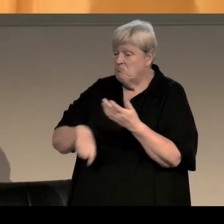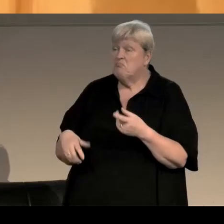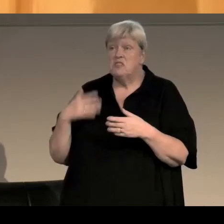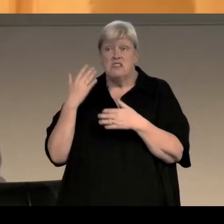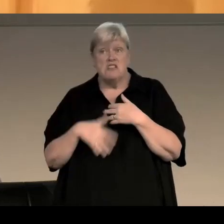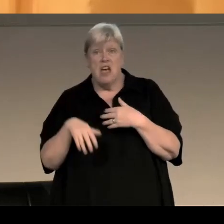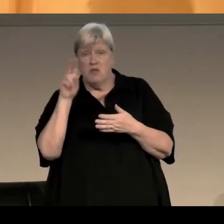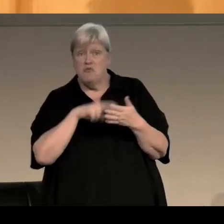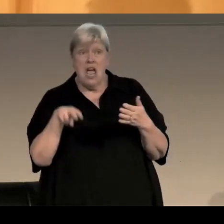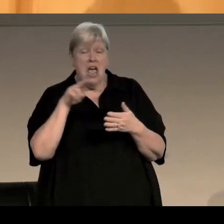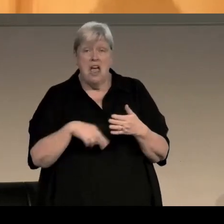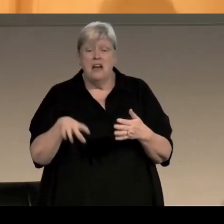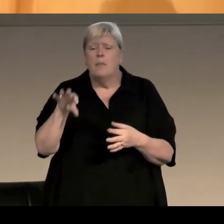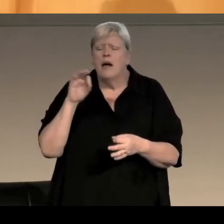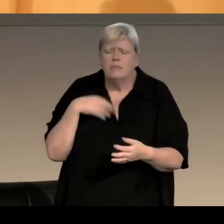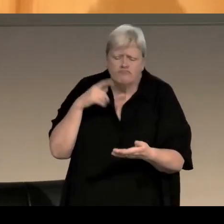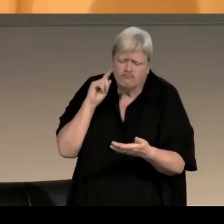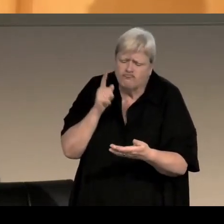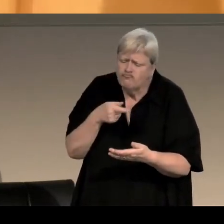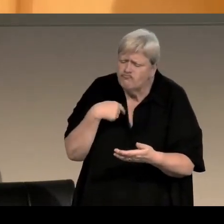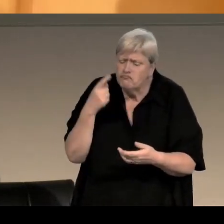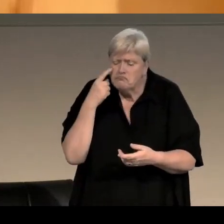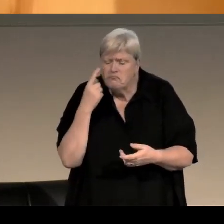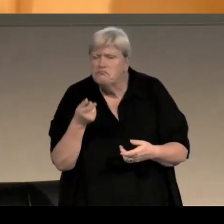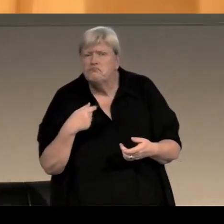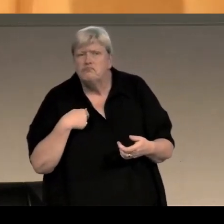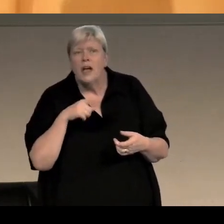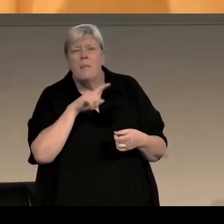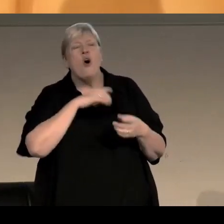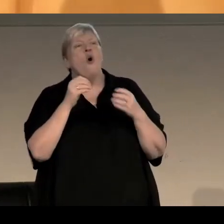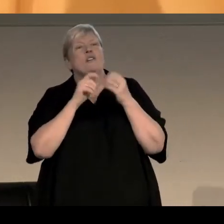her book picked it up because it was this year's Booker Prize winner and some people just buy the